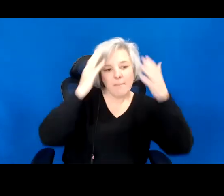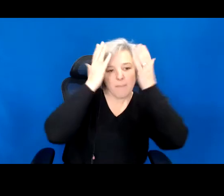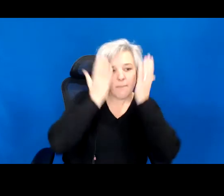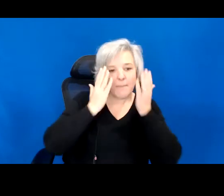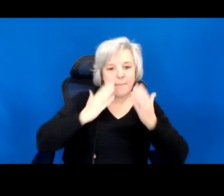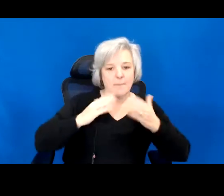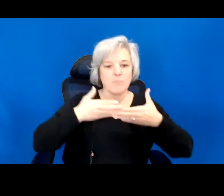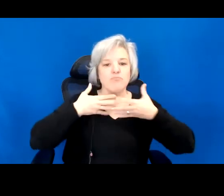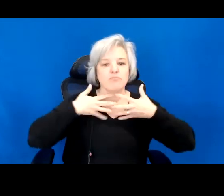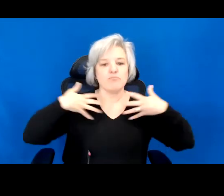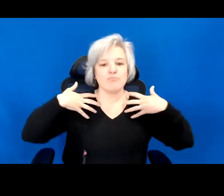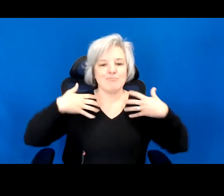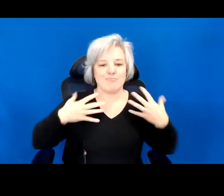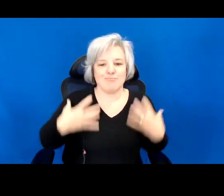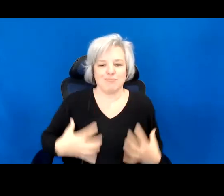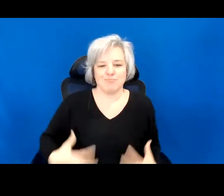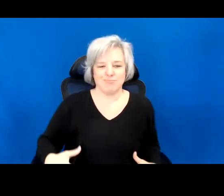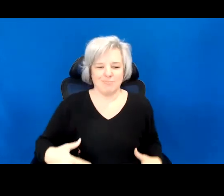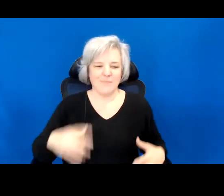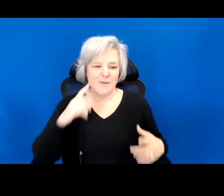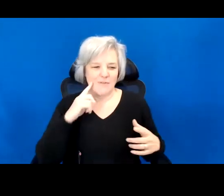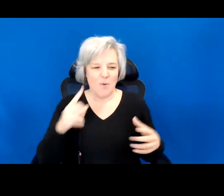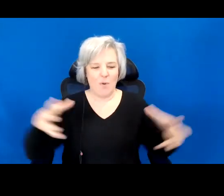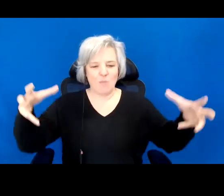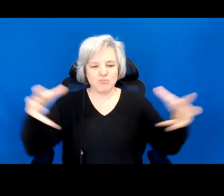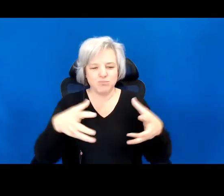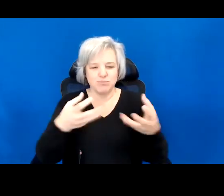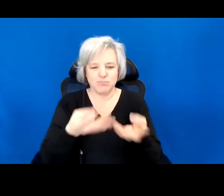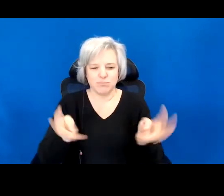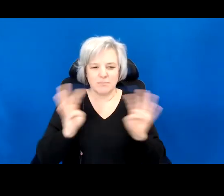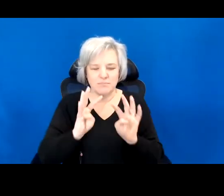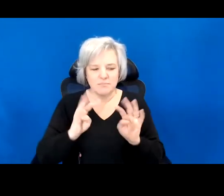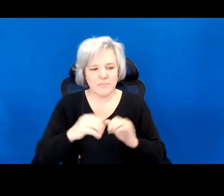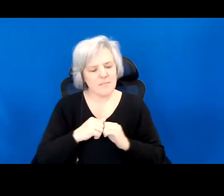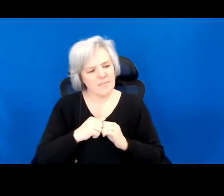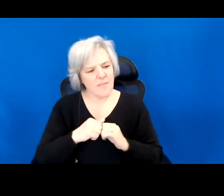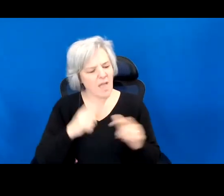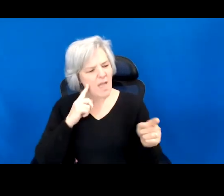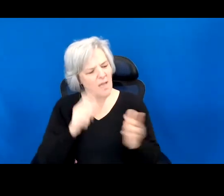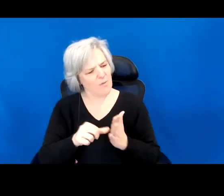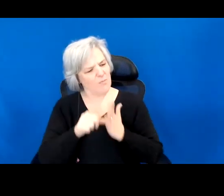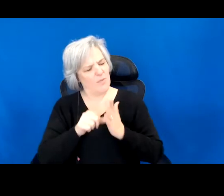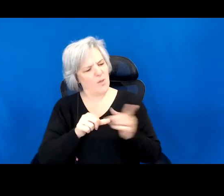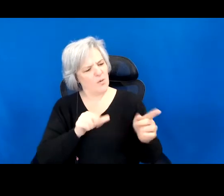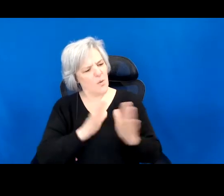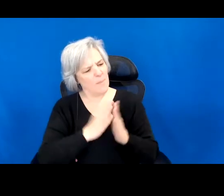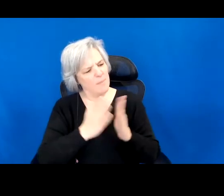I admired the craft of your book. A swell of parental pride coursing through